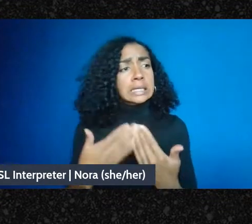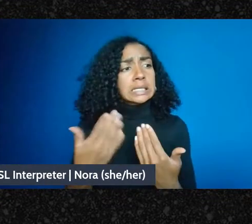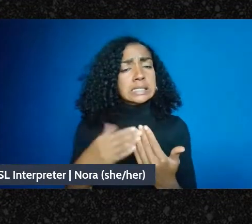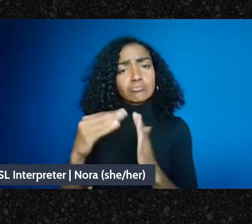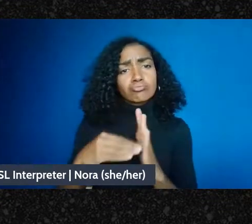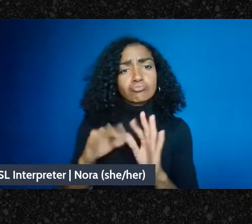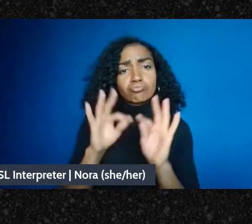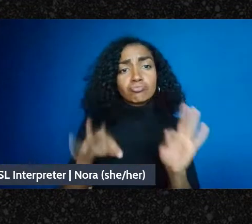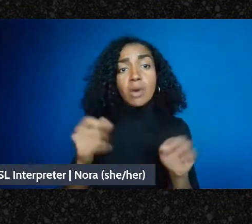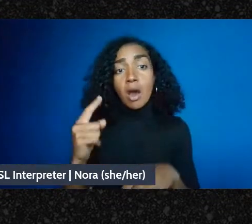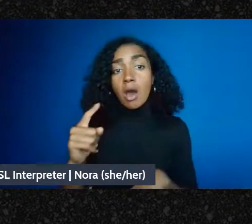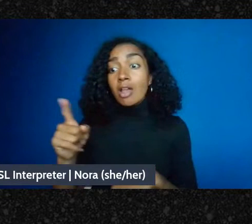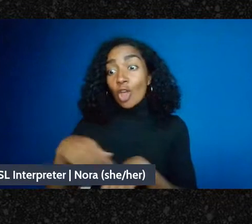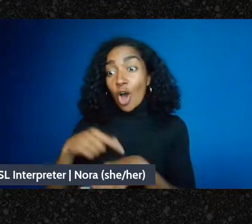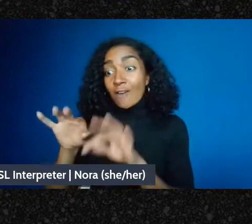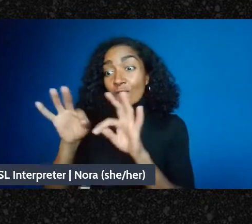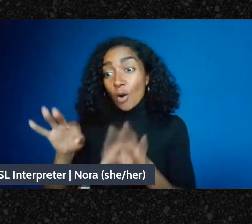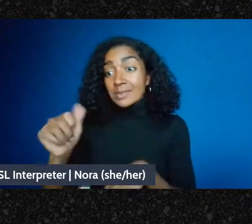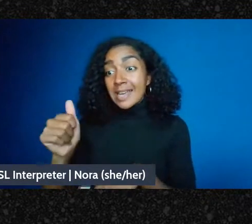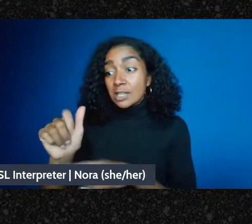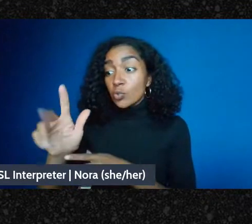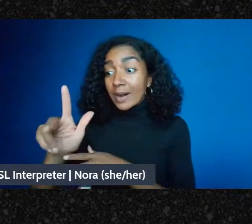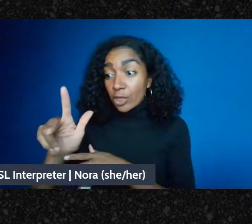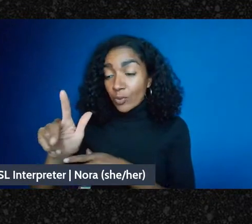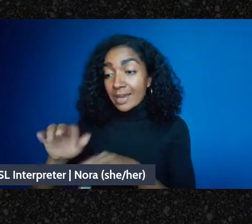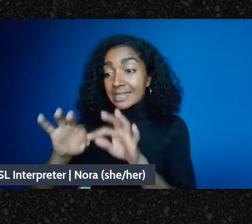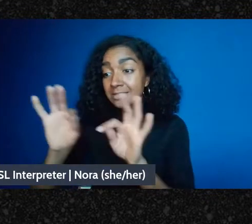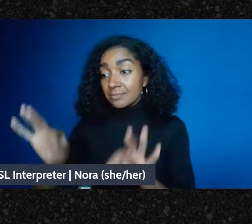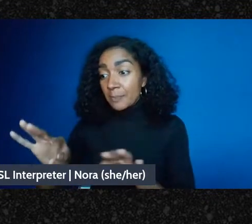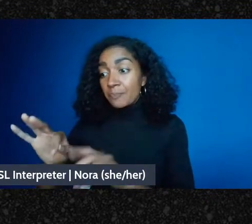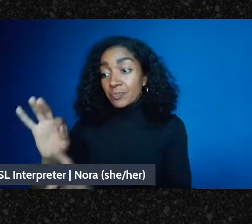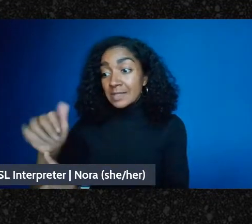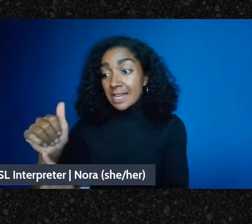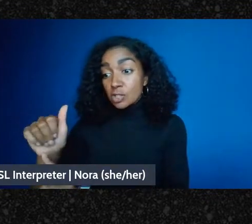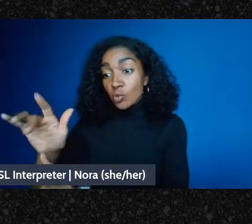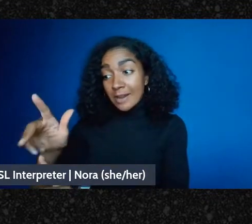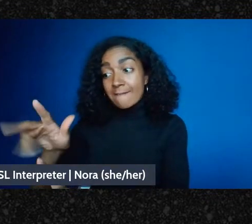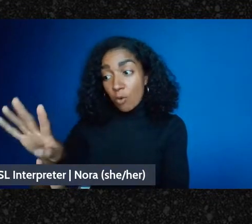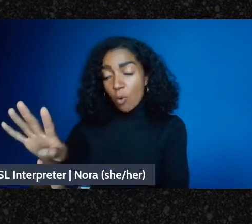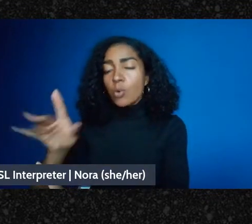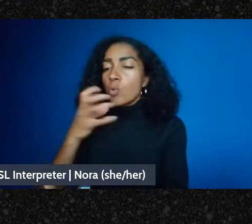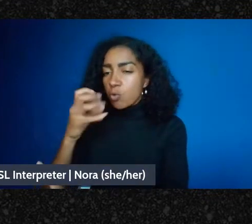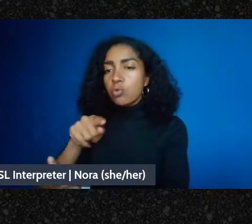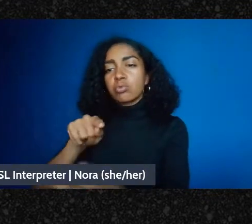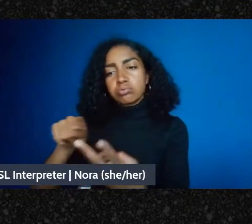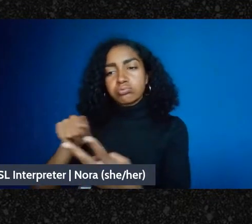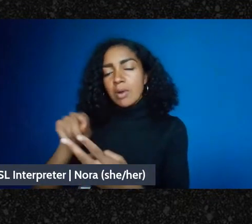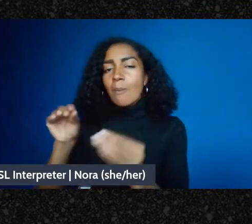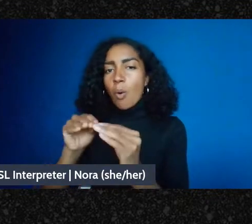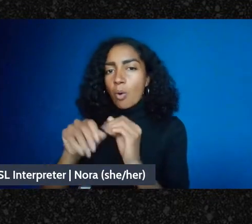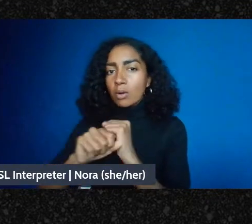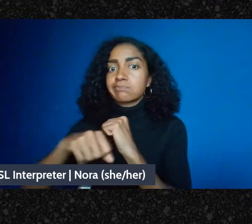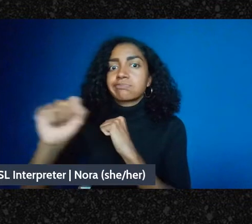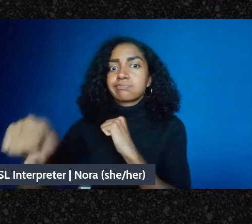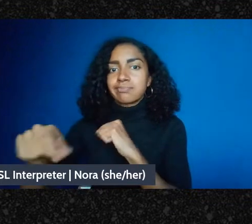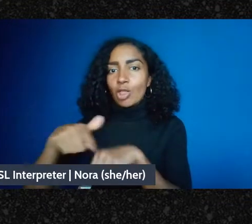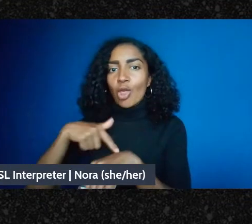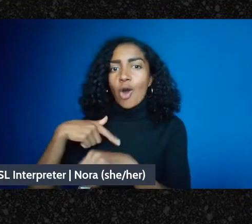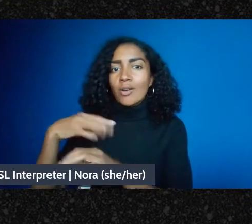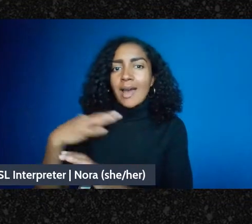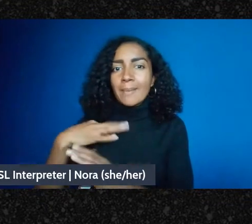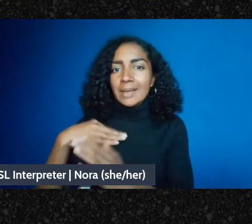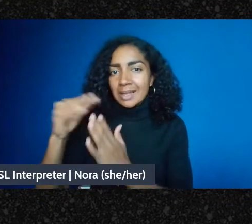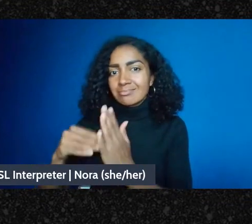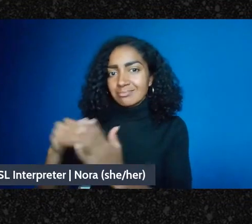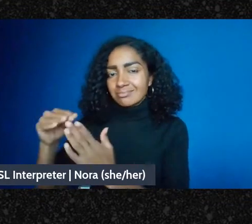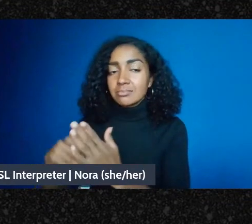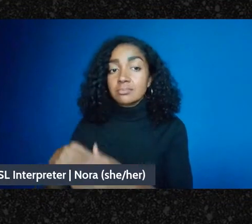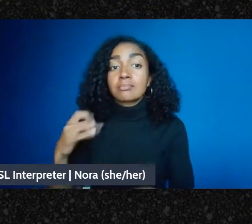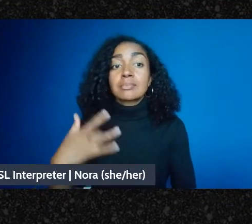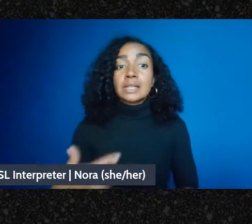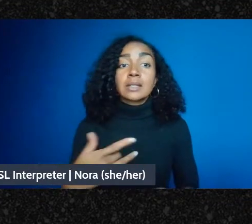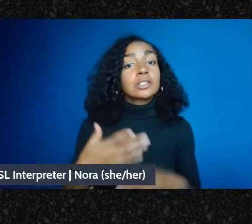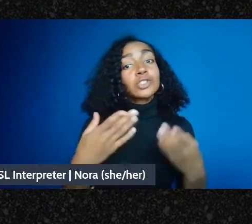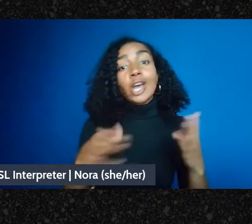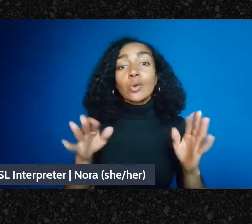and the long form 1024 are longer applications. So just in general terms, a 501c3 is more likely